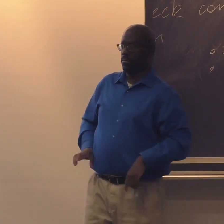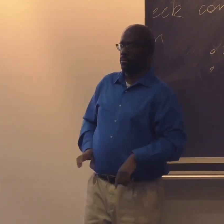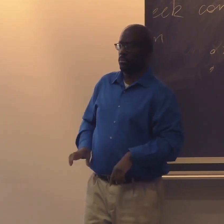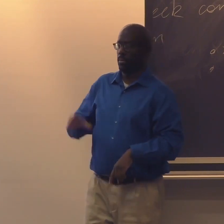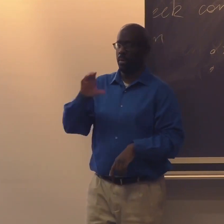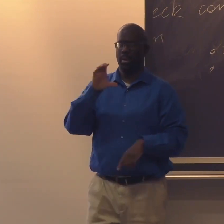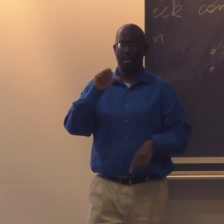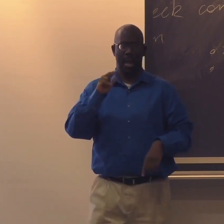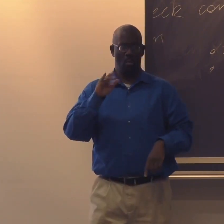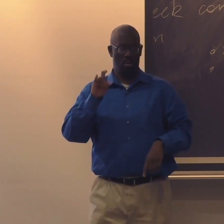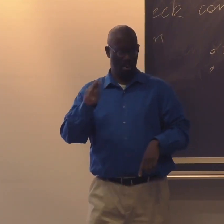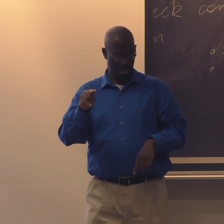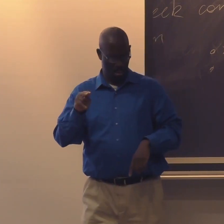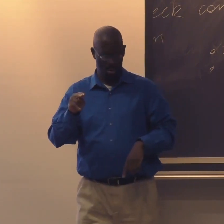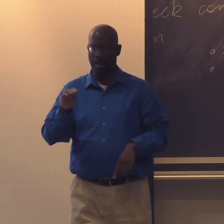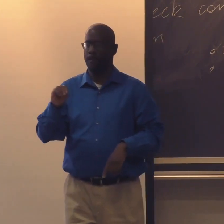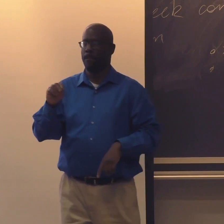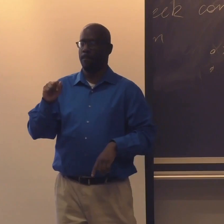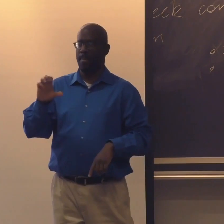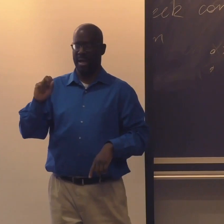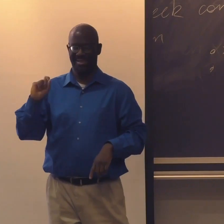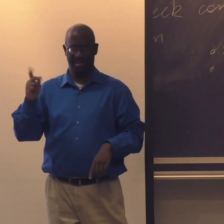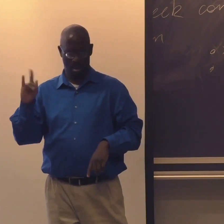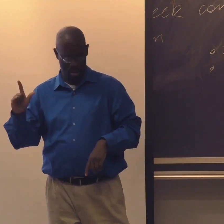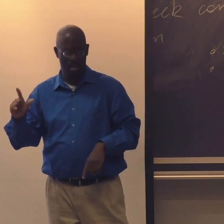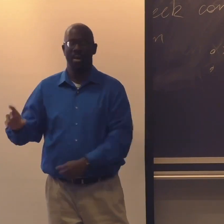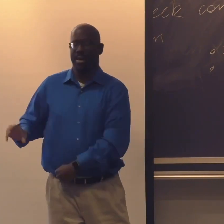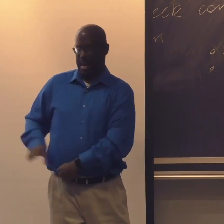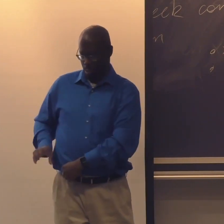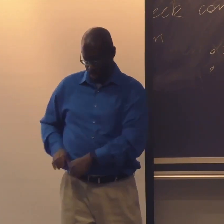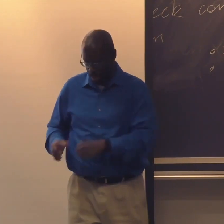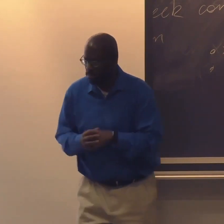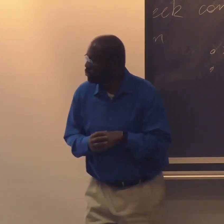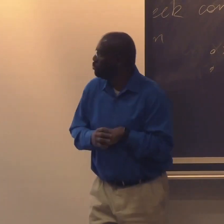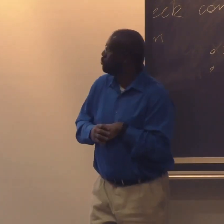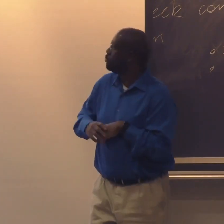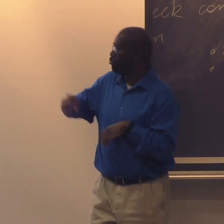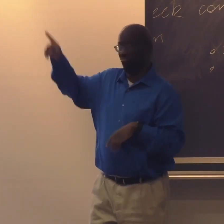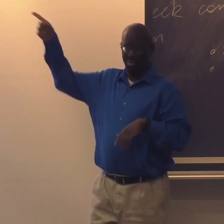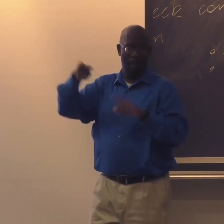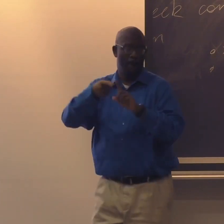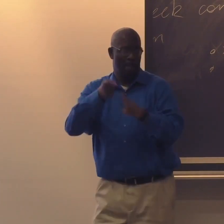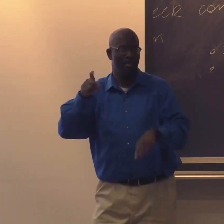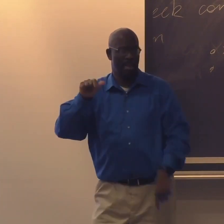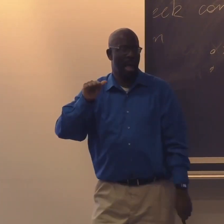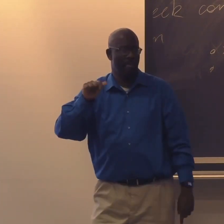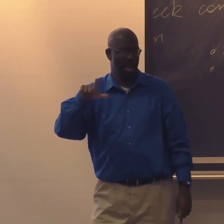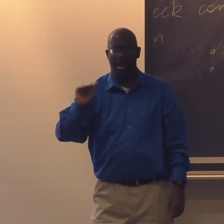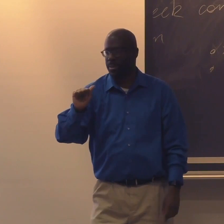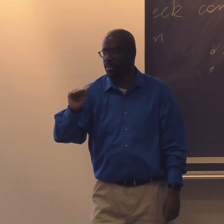which the top corner is Carolyn McCaskill. Her sign name is C on the Hip.